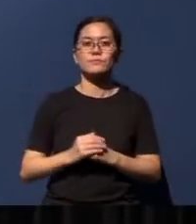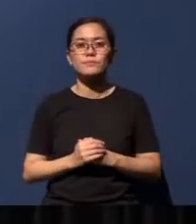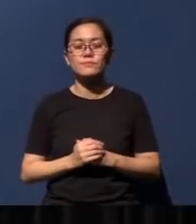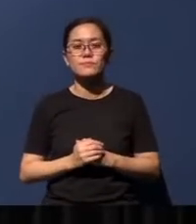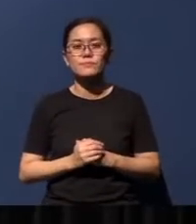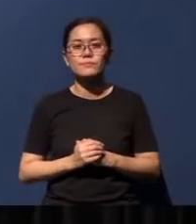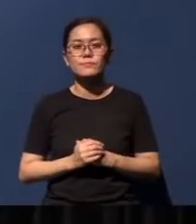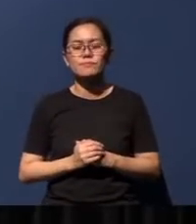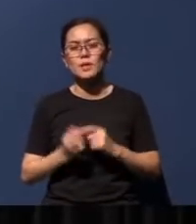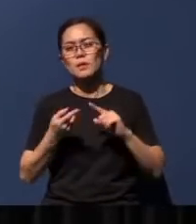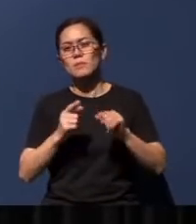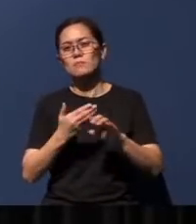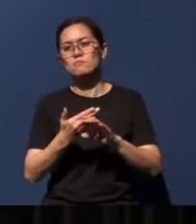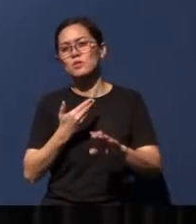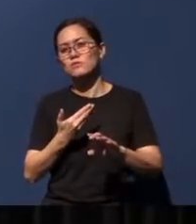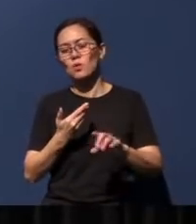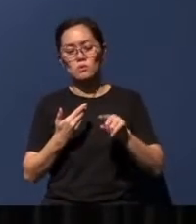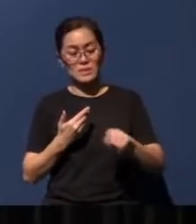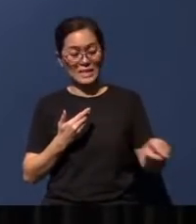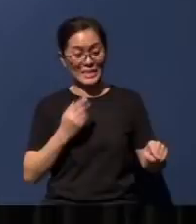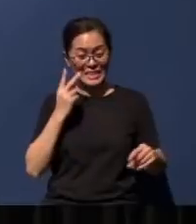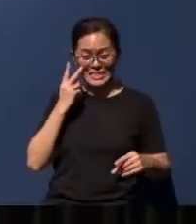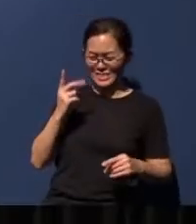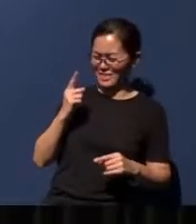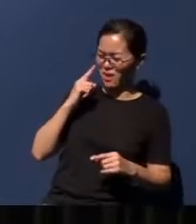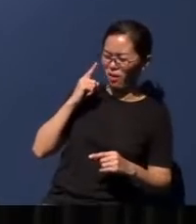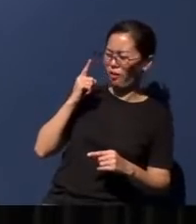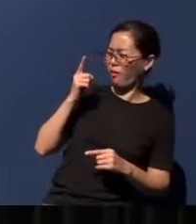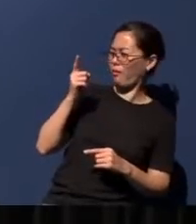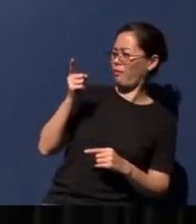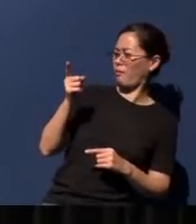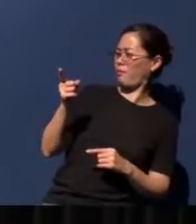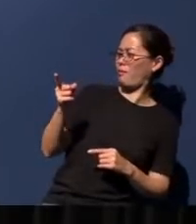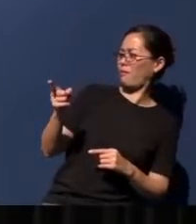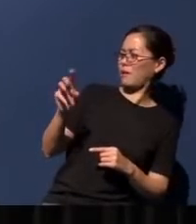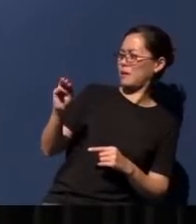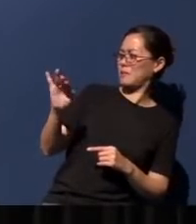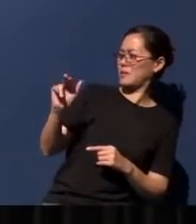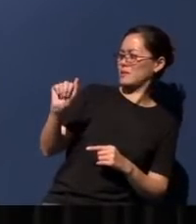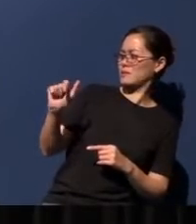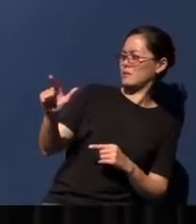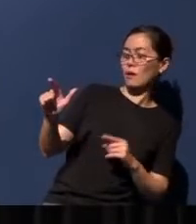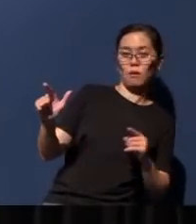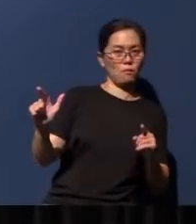But before they could even look so far to the Millennium, Micah warned the Jews